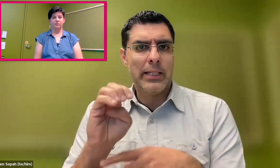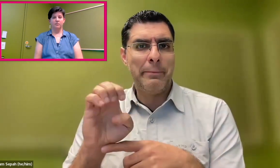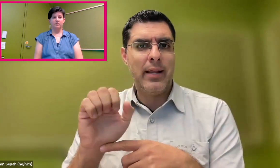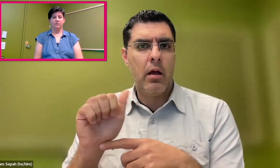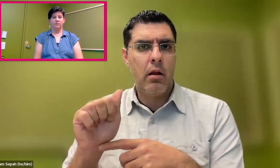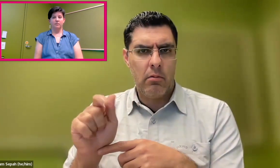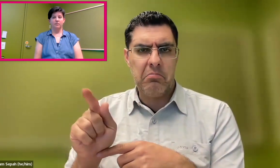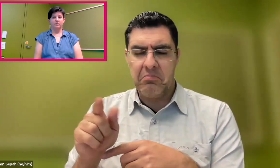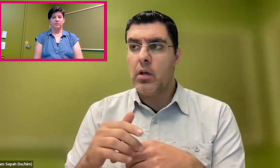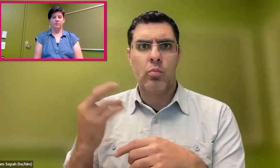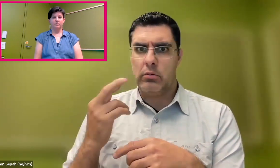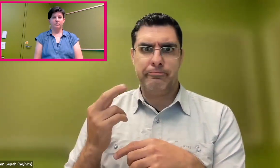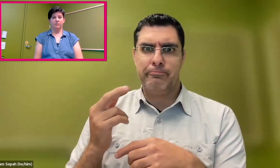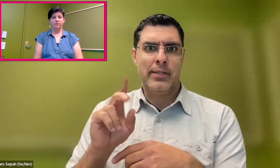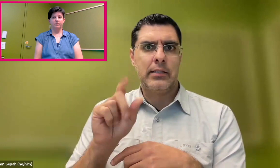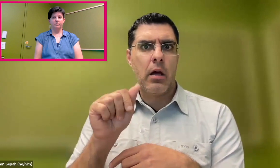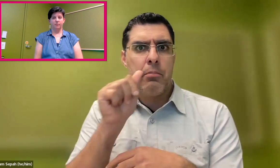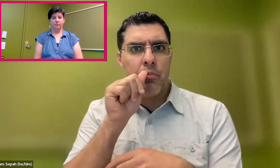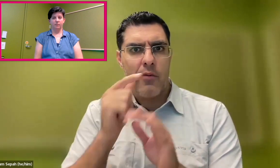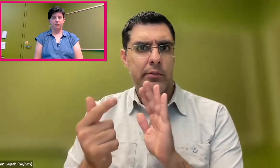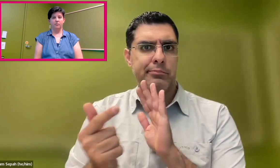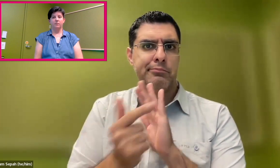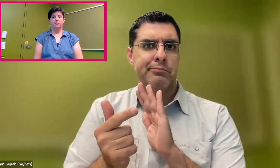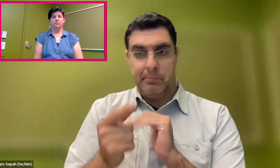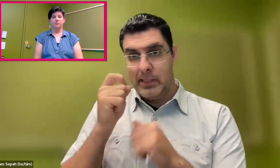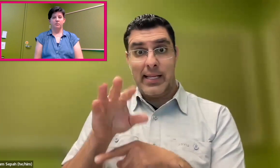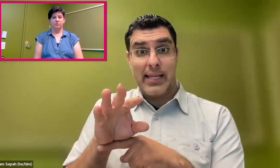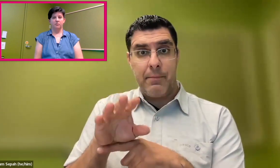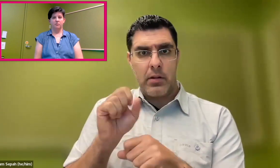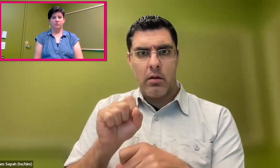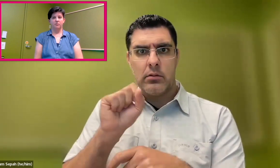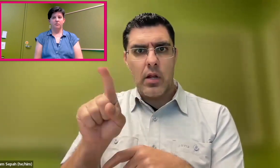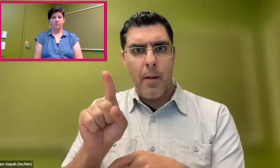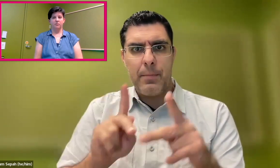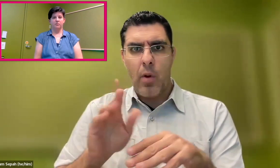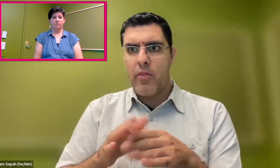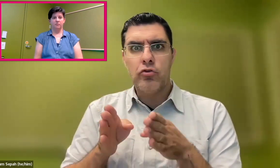to spread over to Europe. And then they had issues with data privacy.